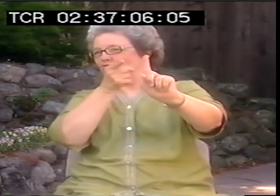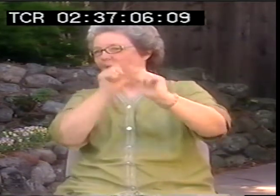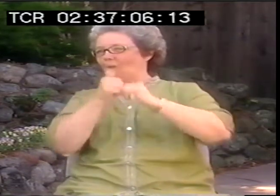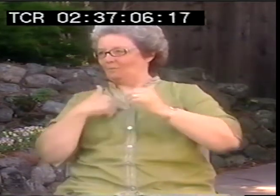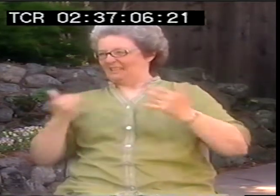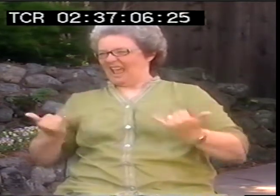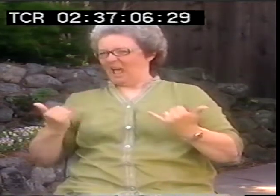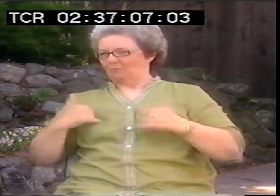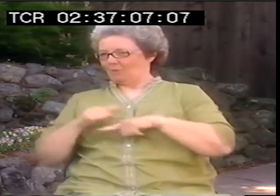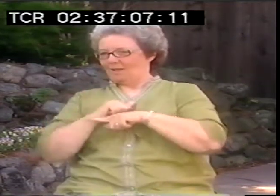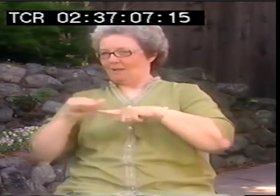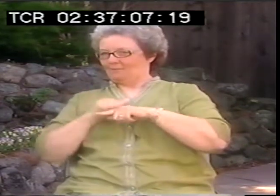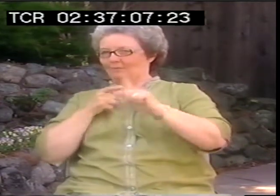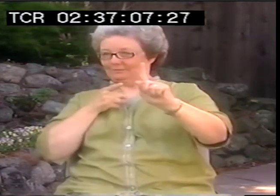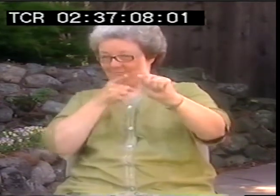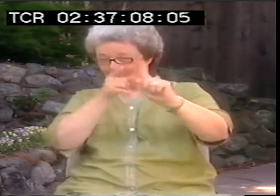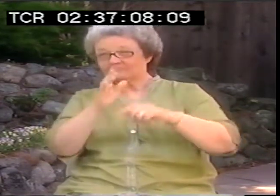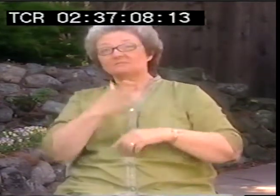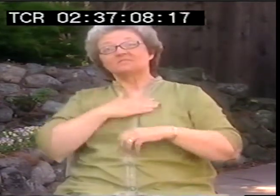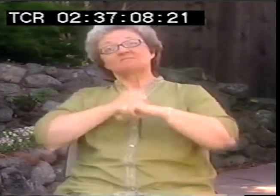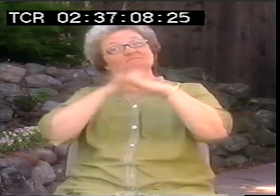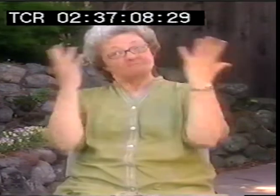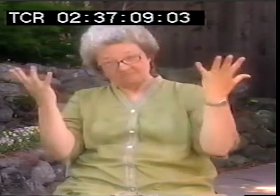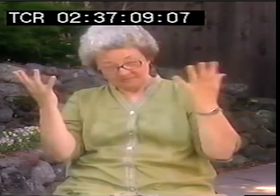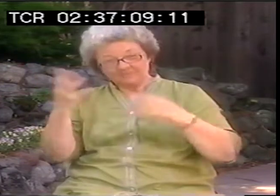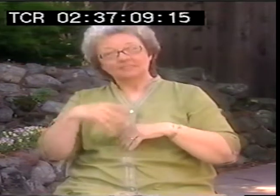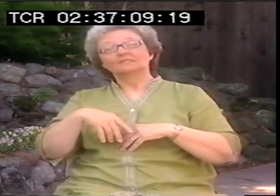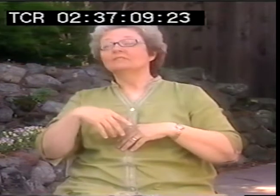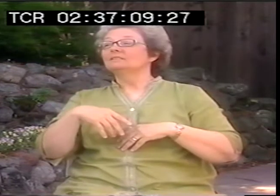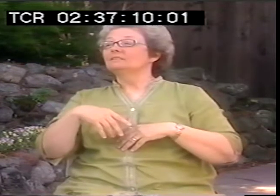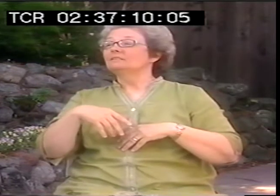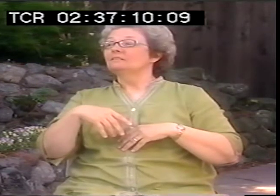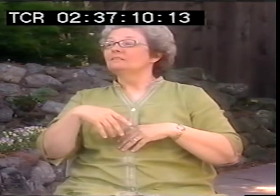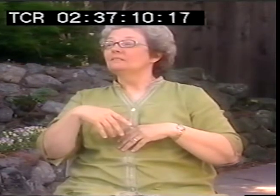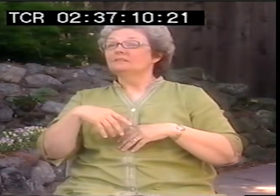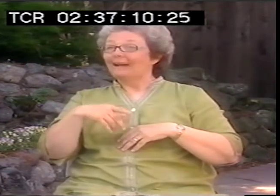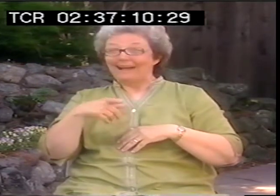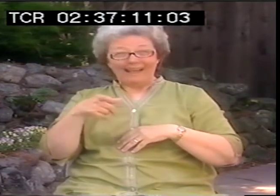Right now, we're practicing to arrive in a post-colonialists society as deaf people.